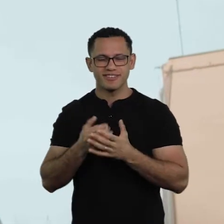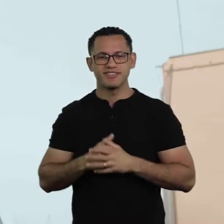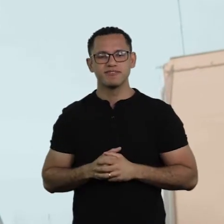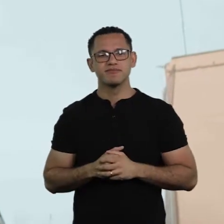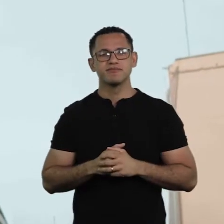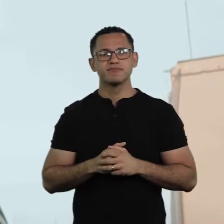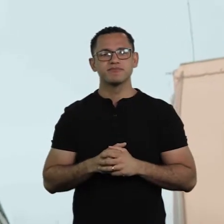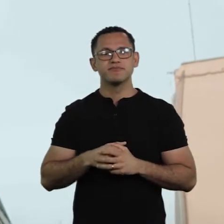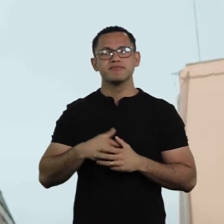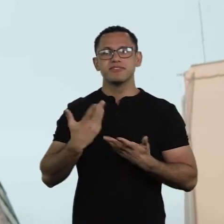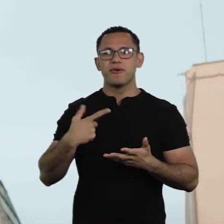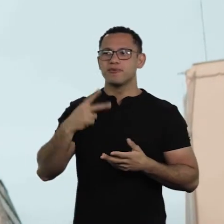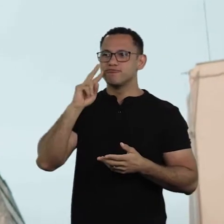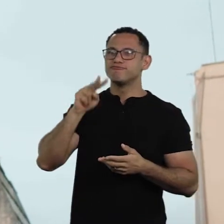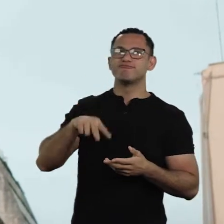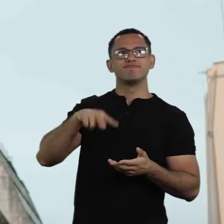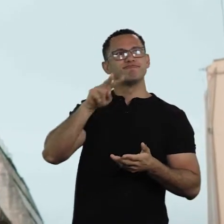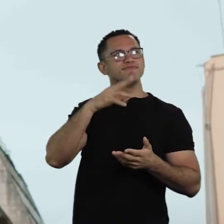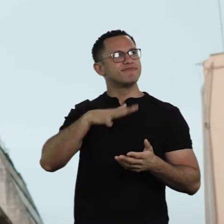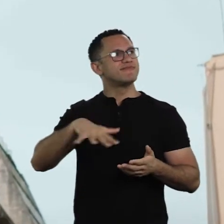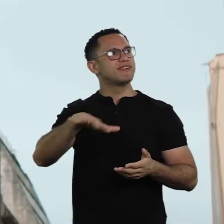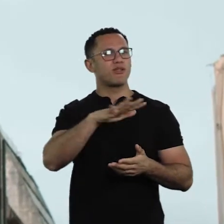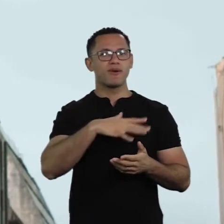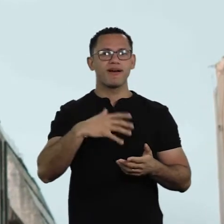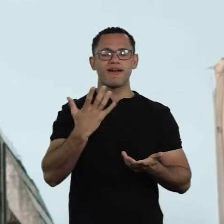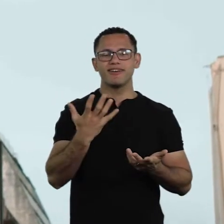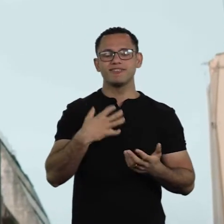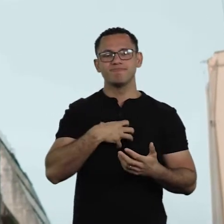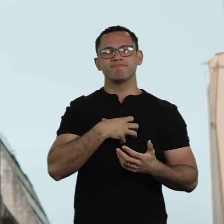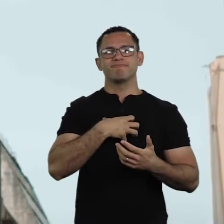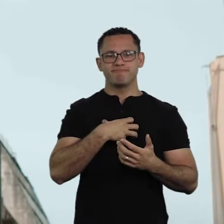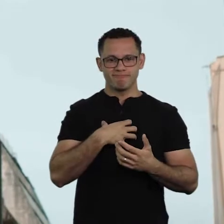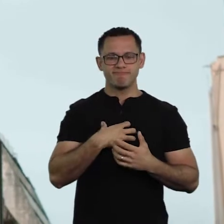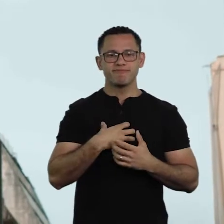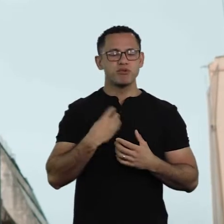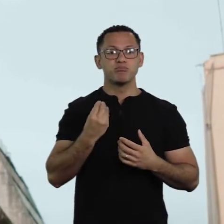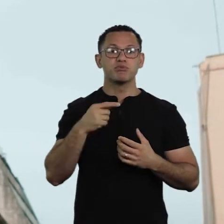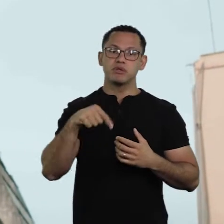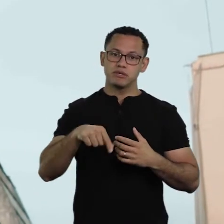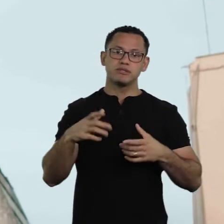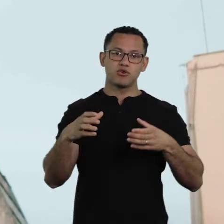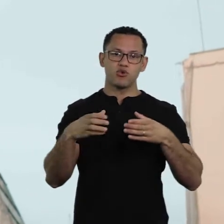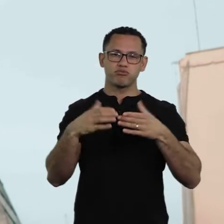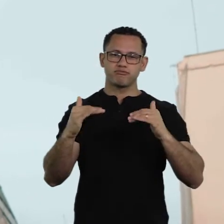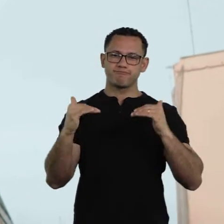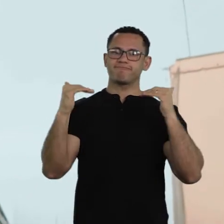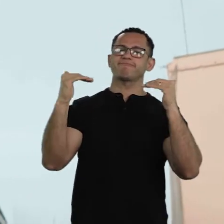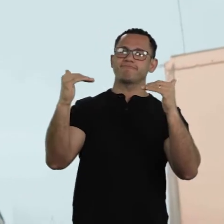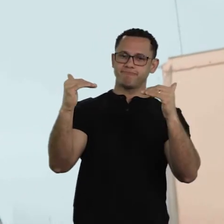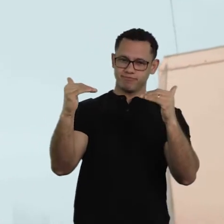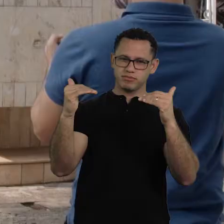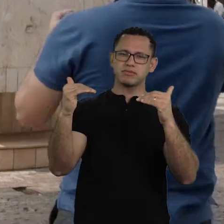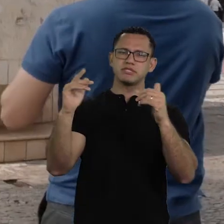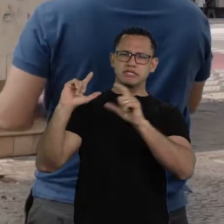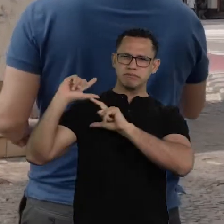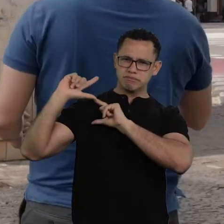And I think what happened after represents this space, the university, that gathers the most conservative elite, but it’s also